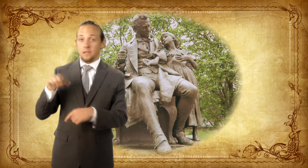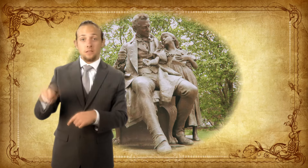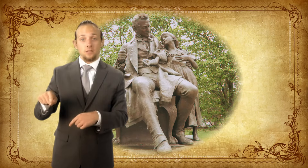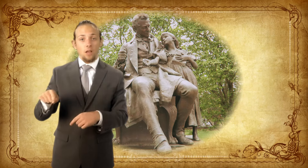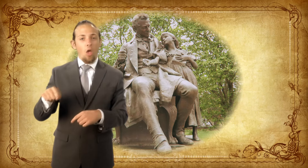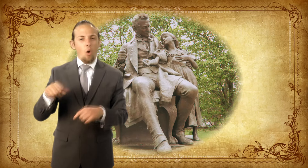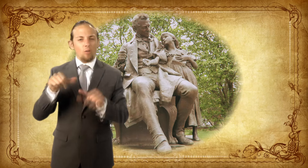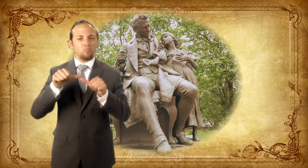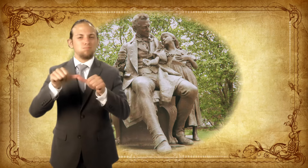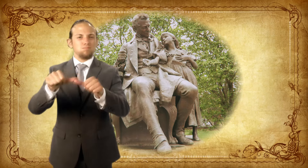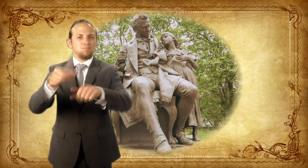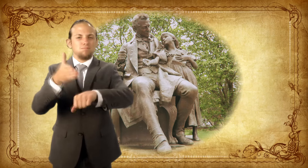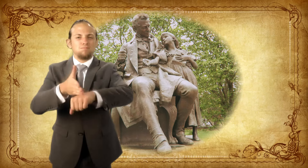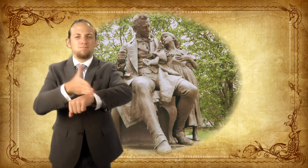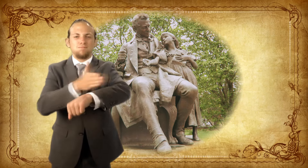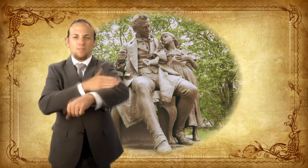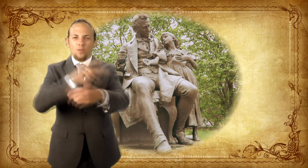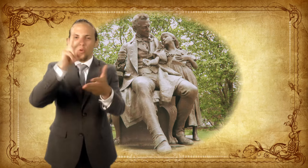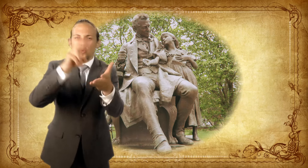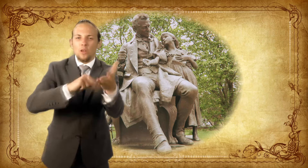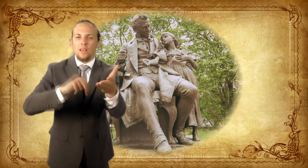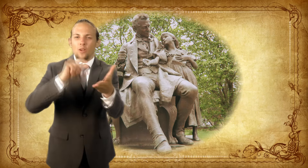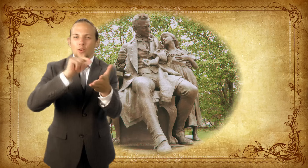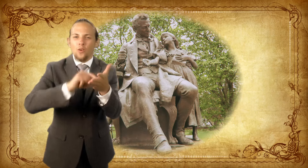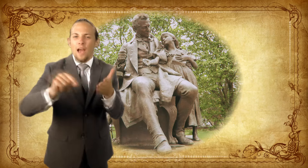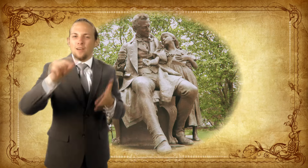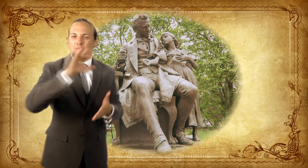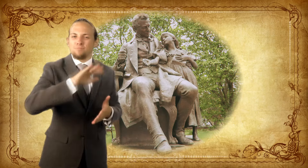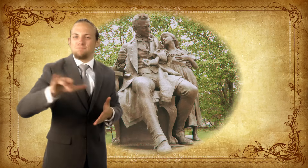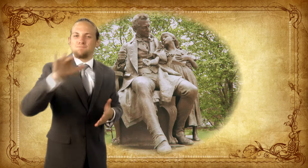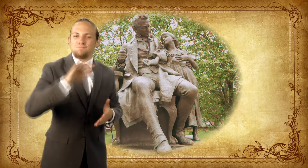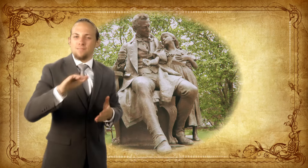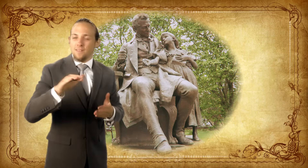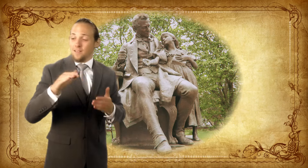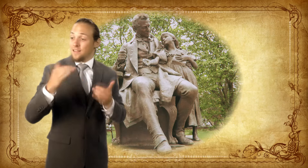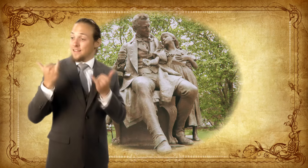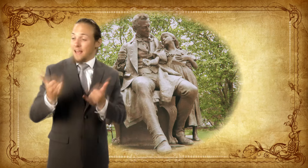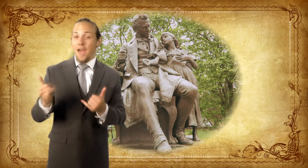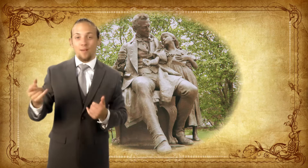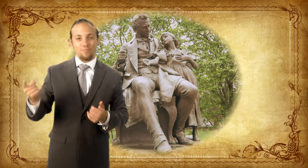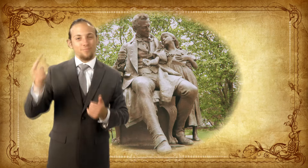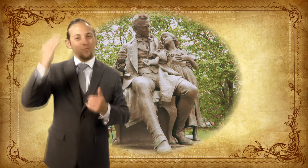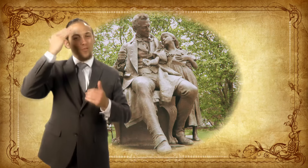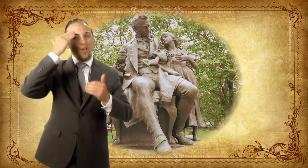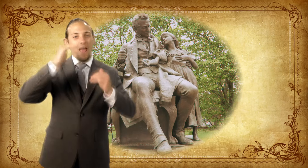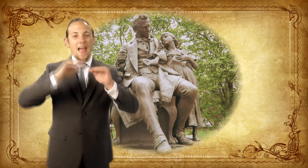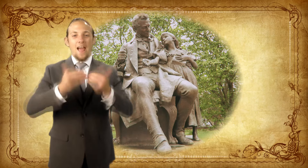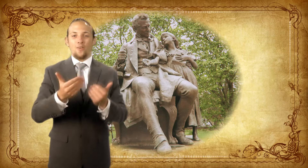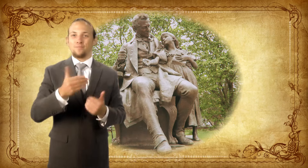During this time, Alice learned how to spell her name, and continued to improve her reading,